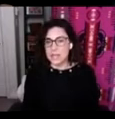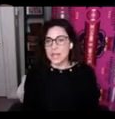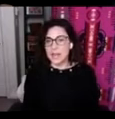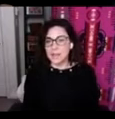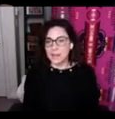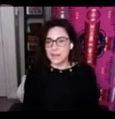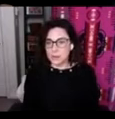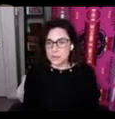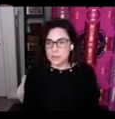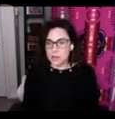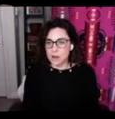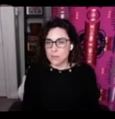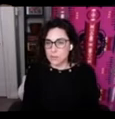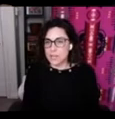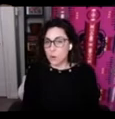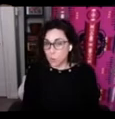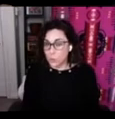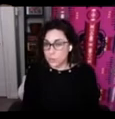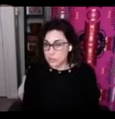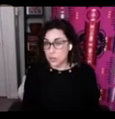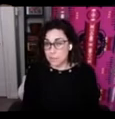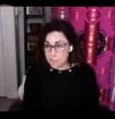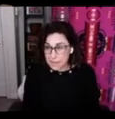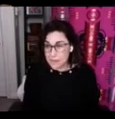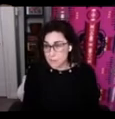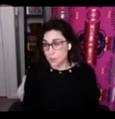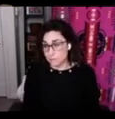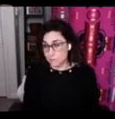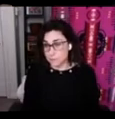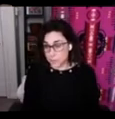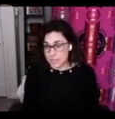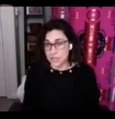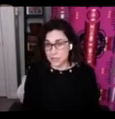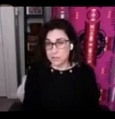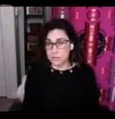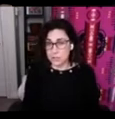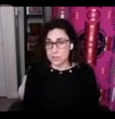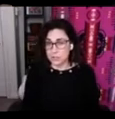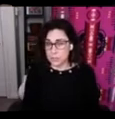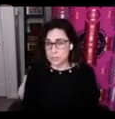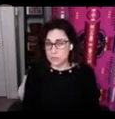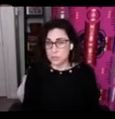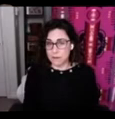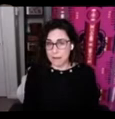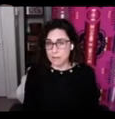and that adults really hold tremendous potential to contribute to the revival